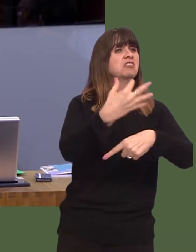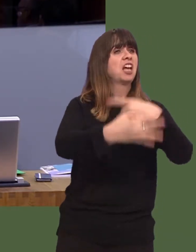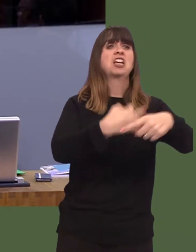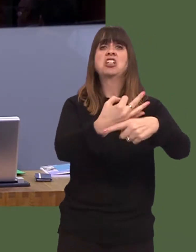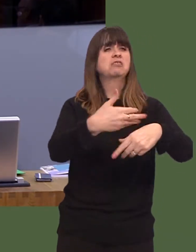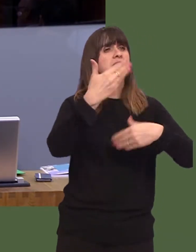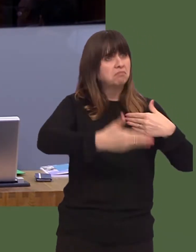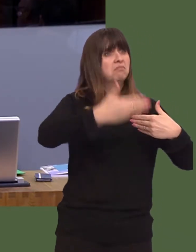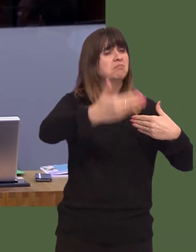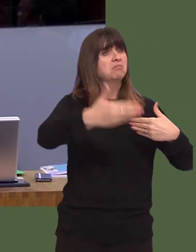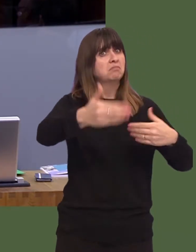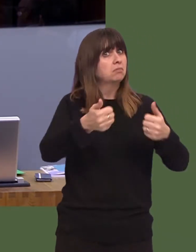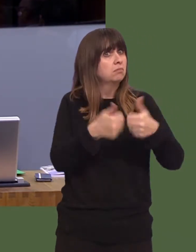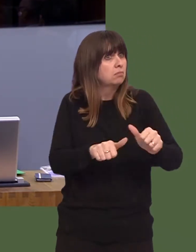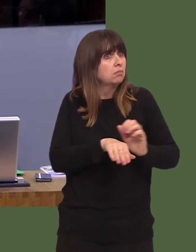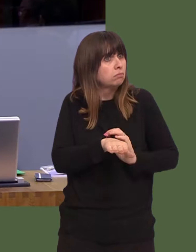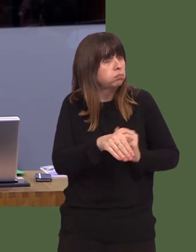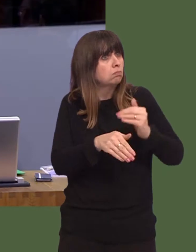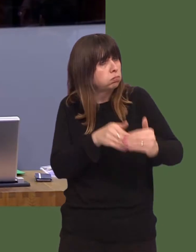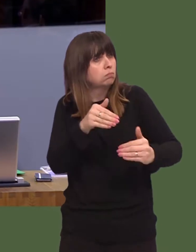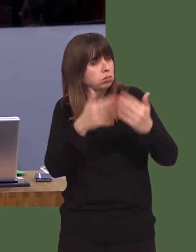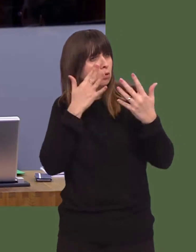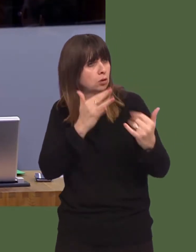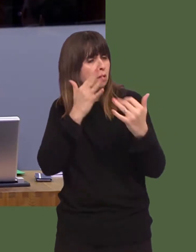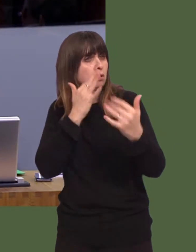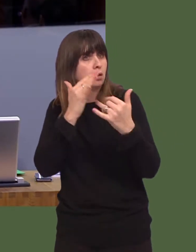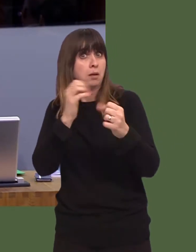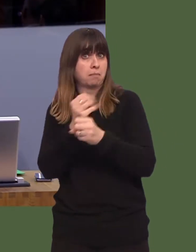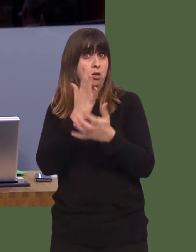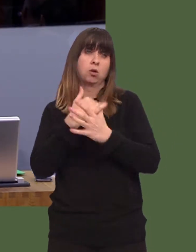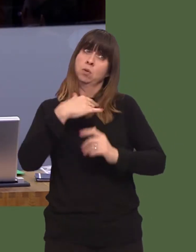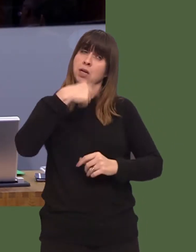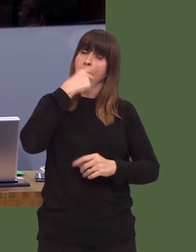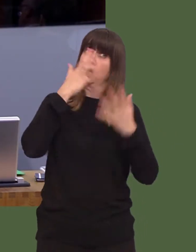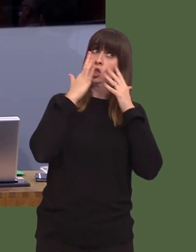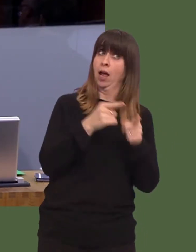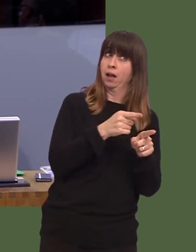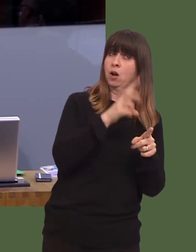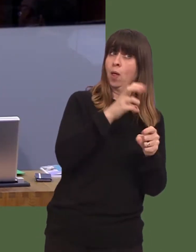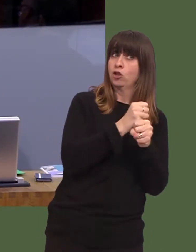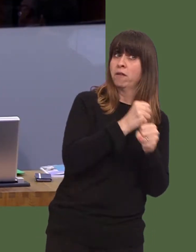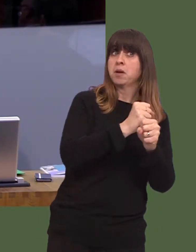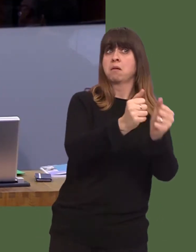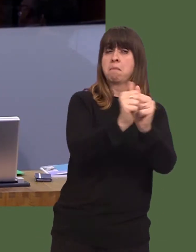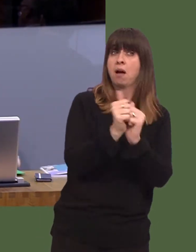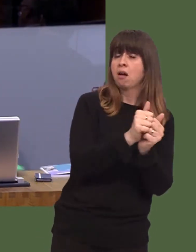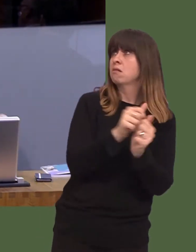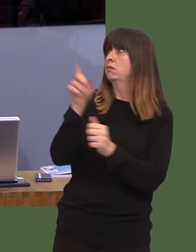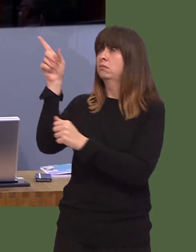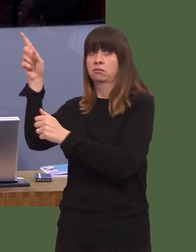forward, so that we can actually mark you and the UK Government and the partners about the increase in GVA levels in this area?